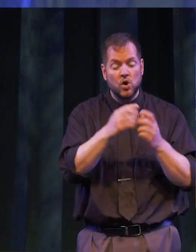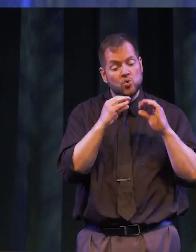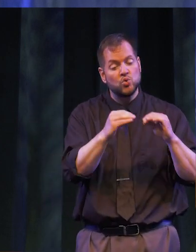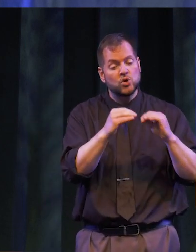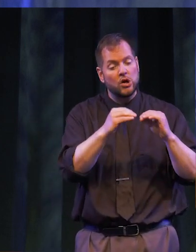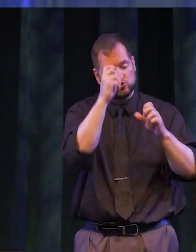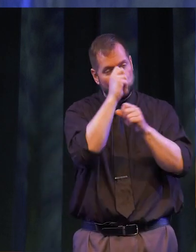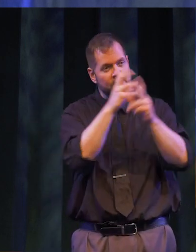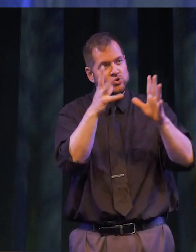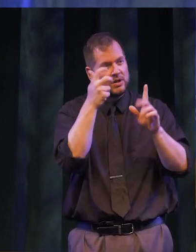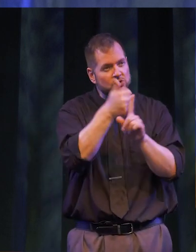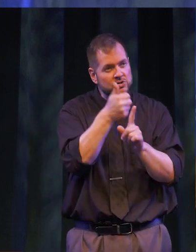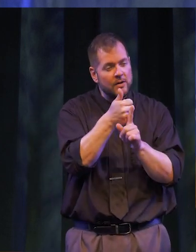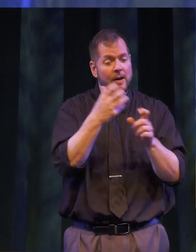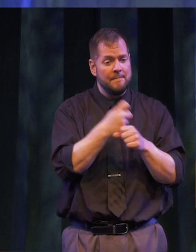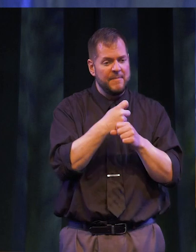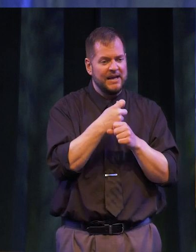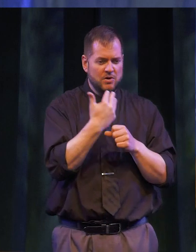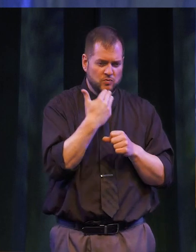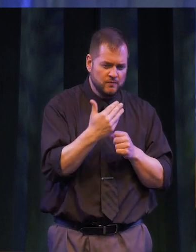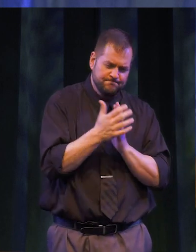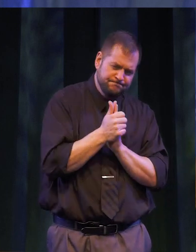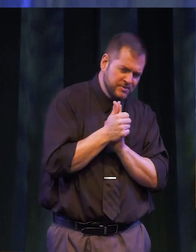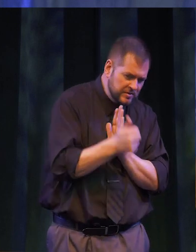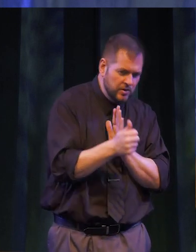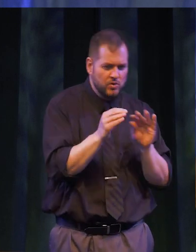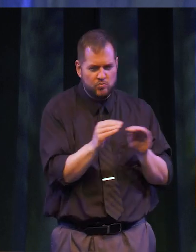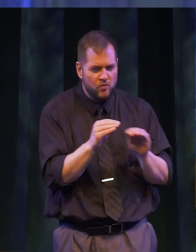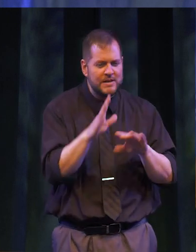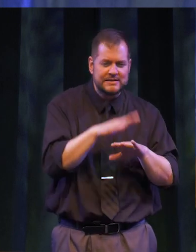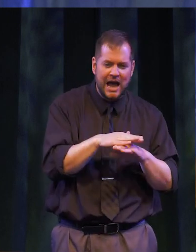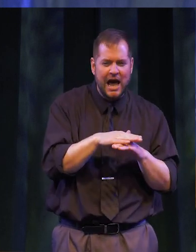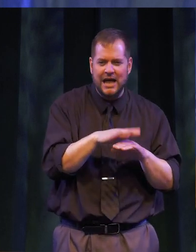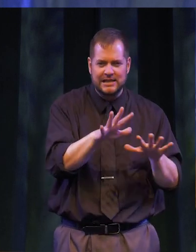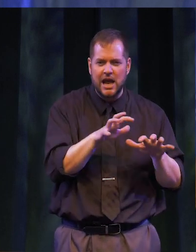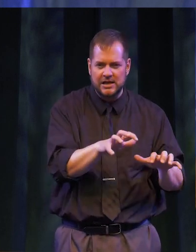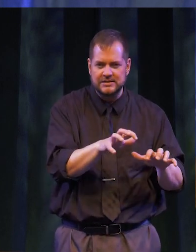to visualize herself making calculated, successful movements on the ice, throughout the entire